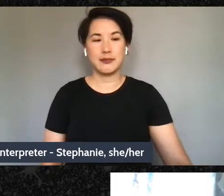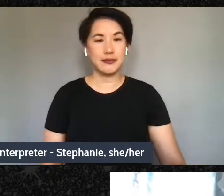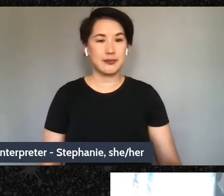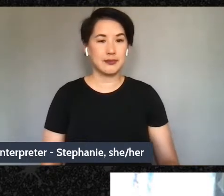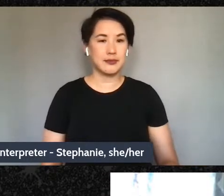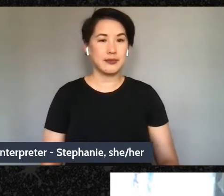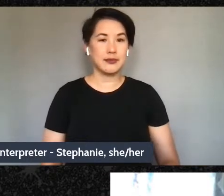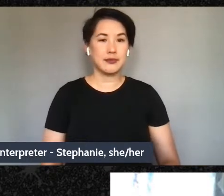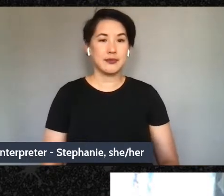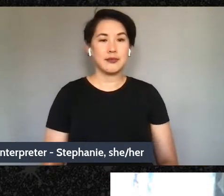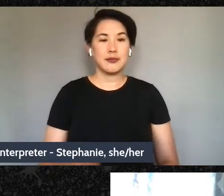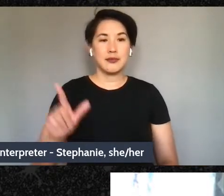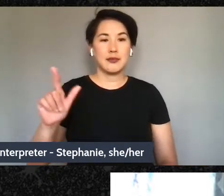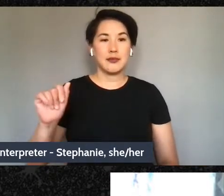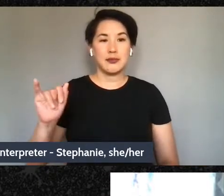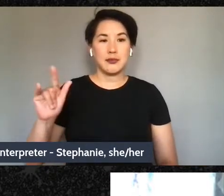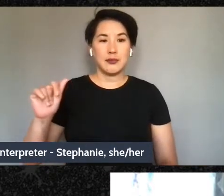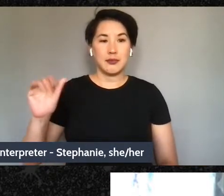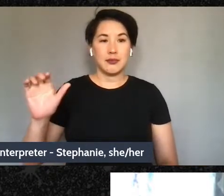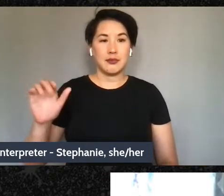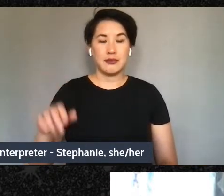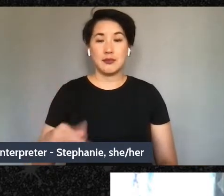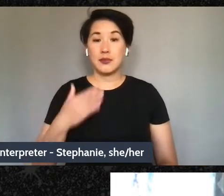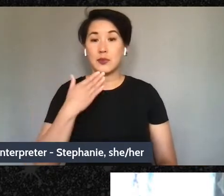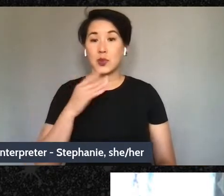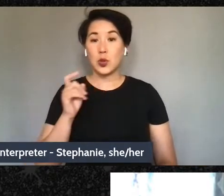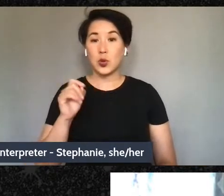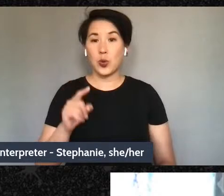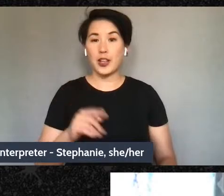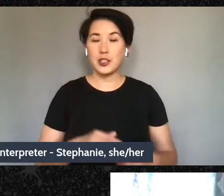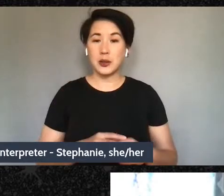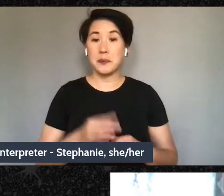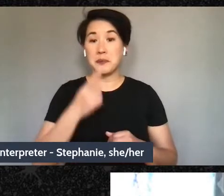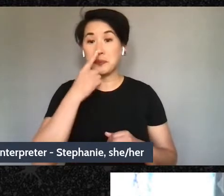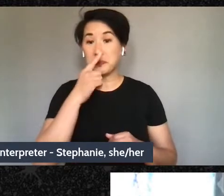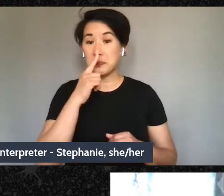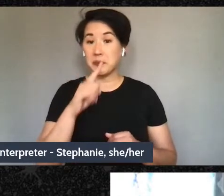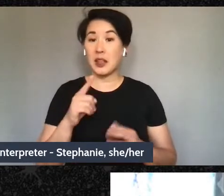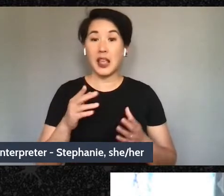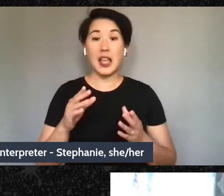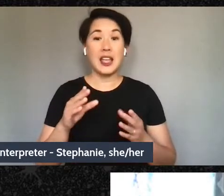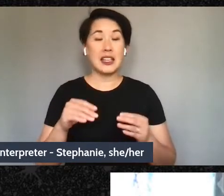So a good question was asked about could you give an example of mad maps being used in a